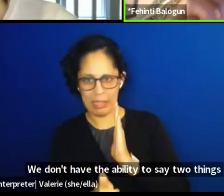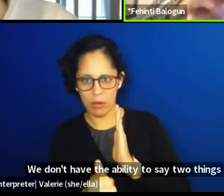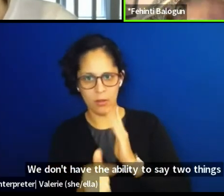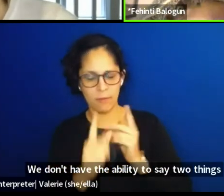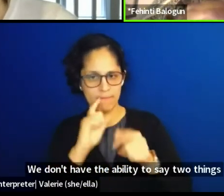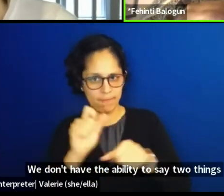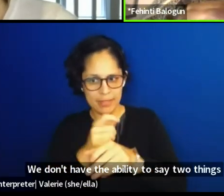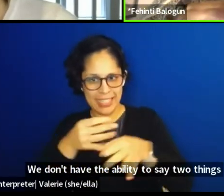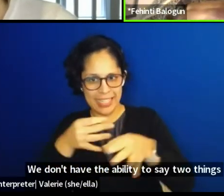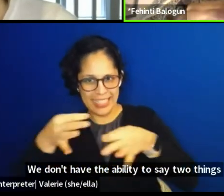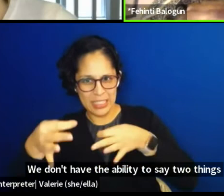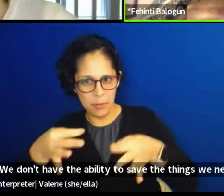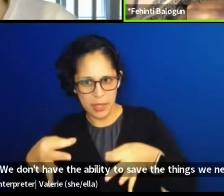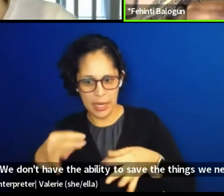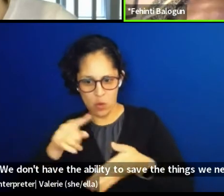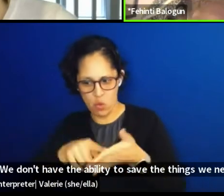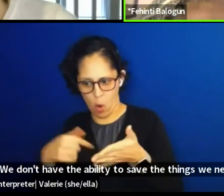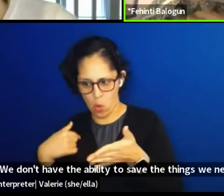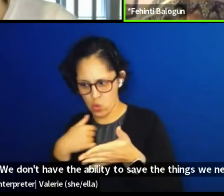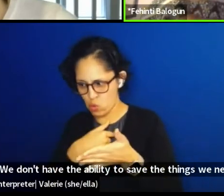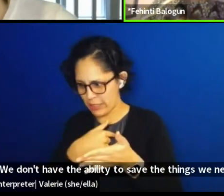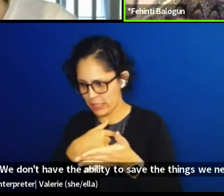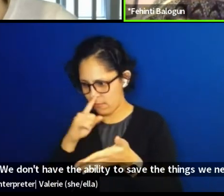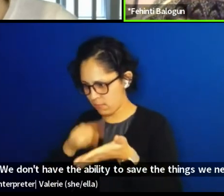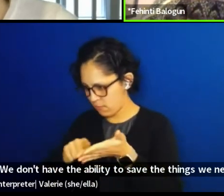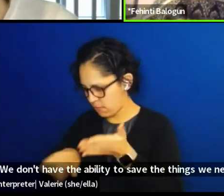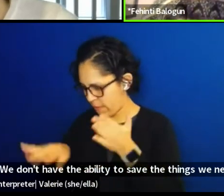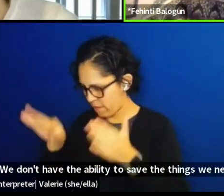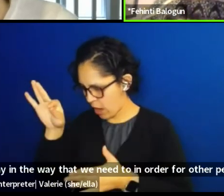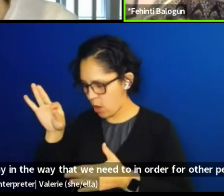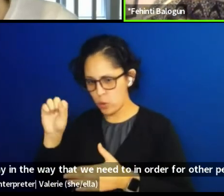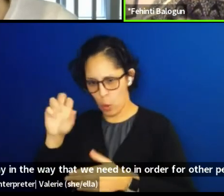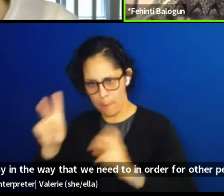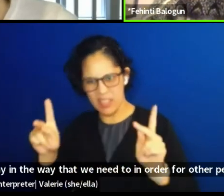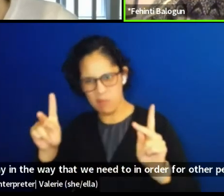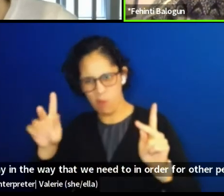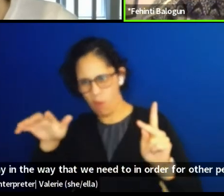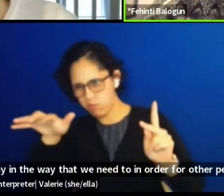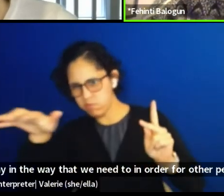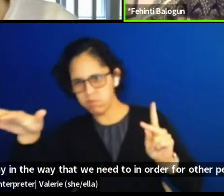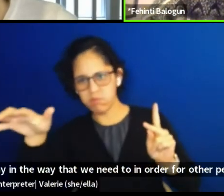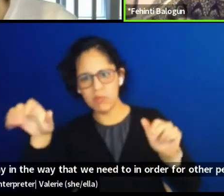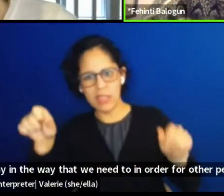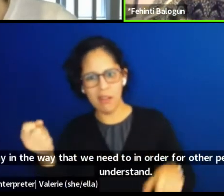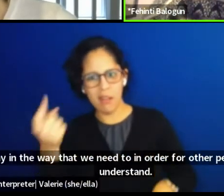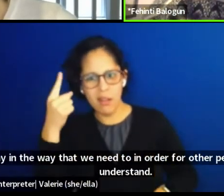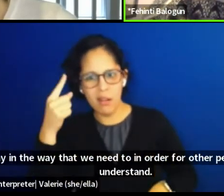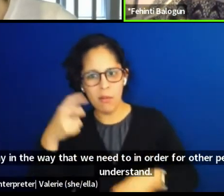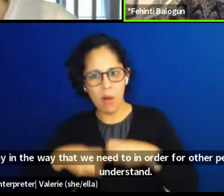in the way that we need to in order for other people to understand. And I really took that and resonated with that